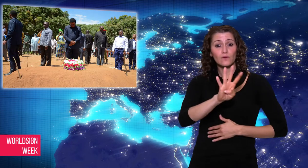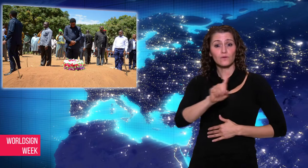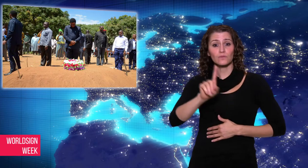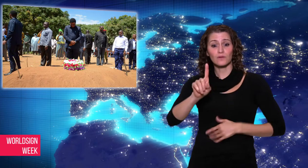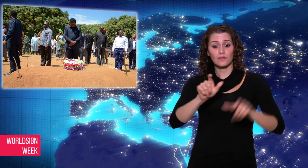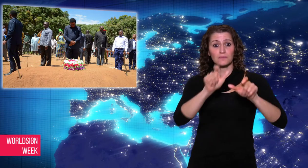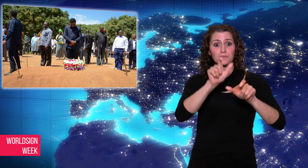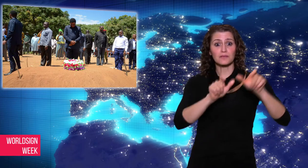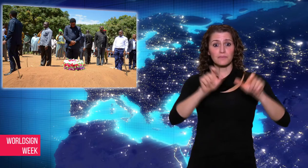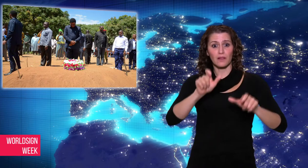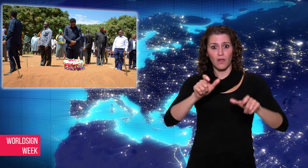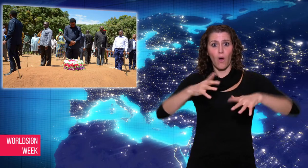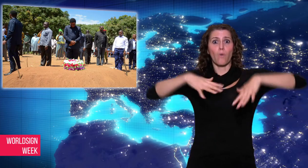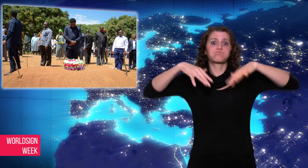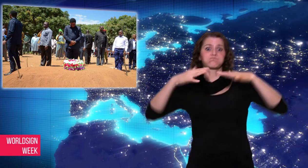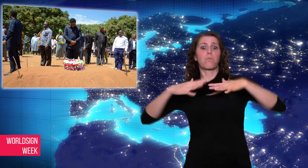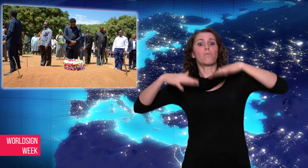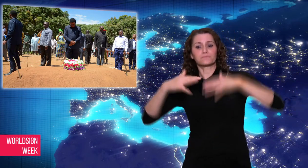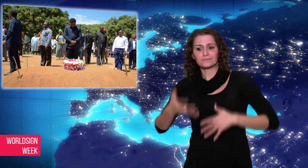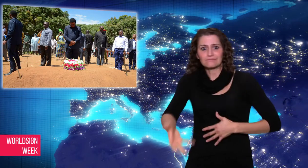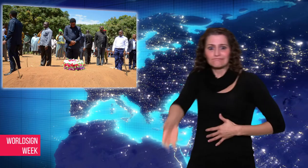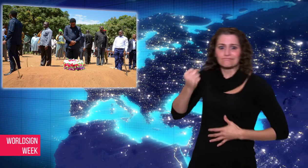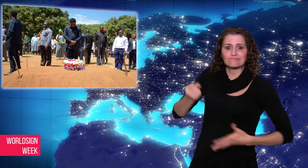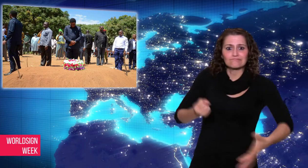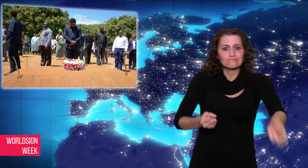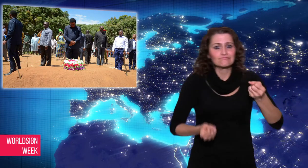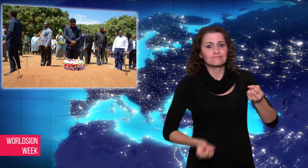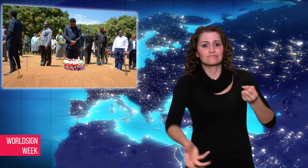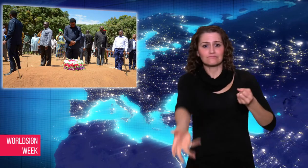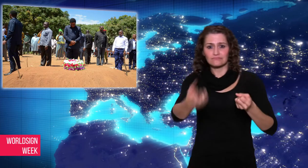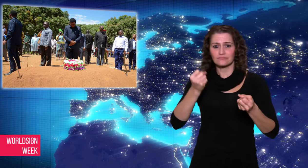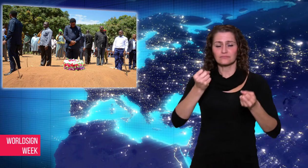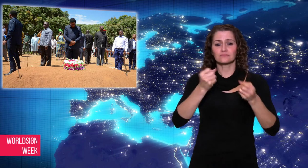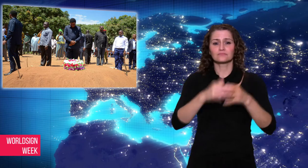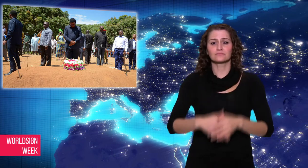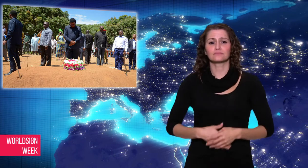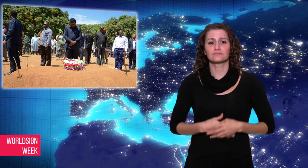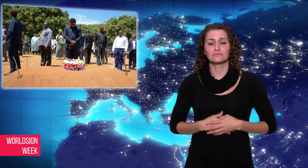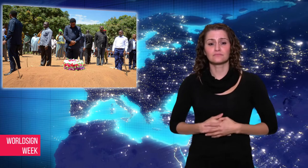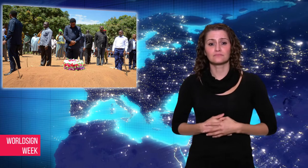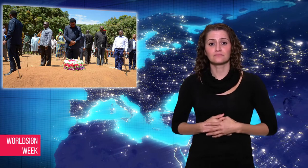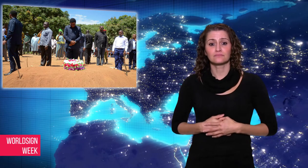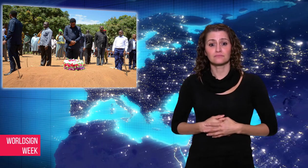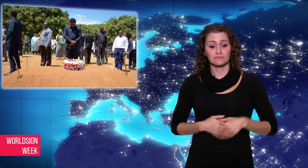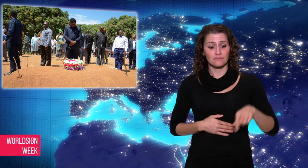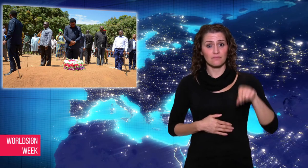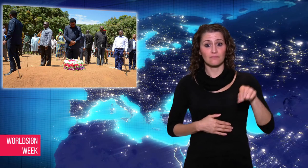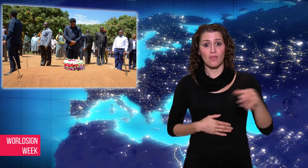227 people died in the sinking